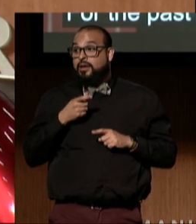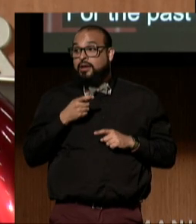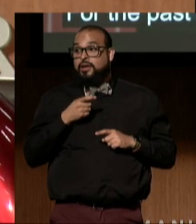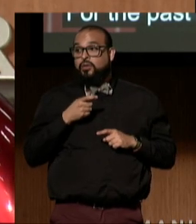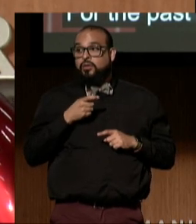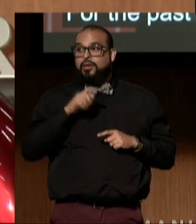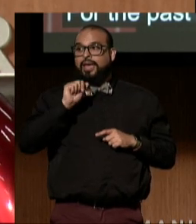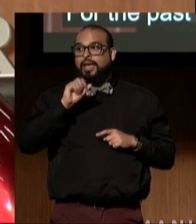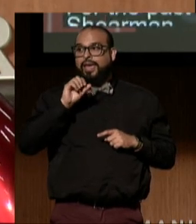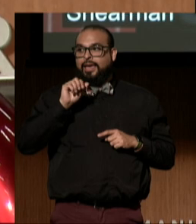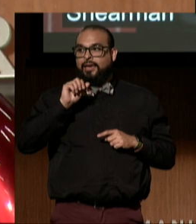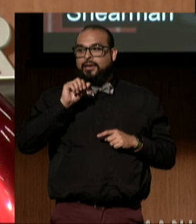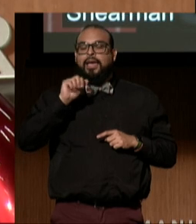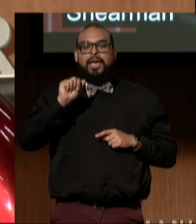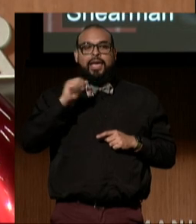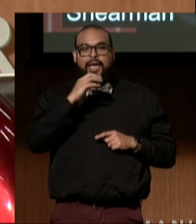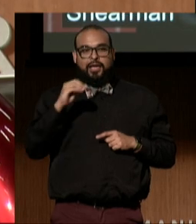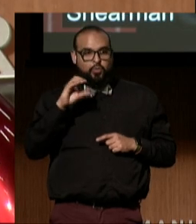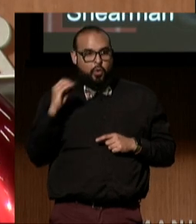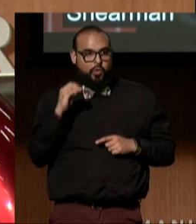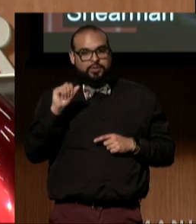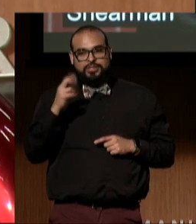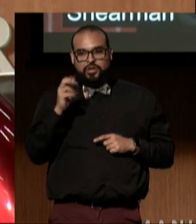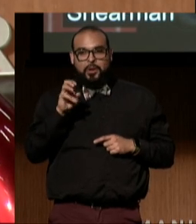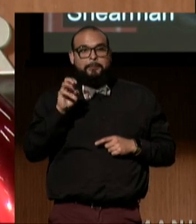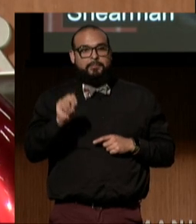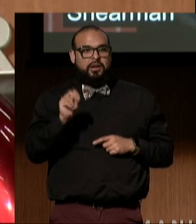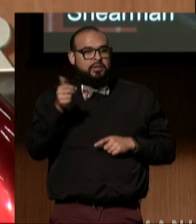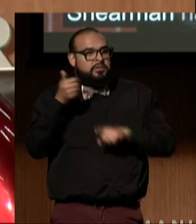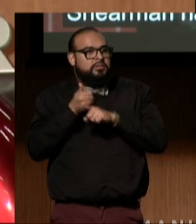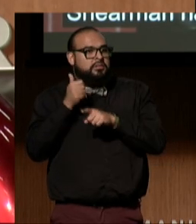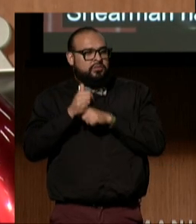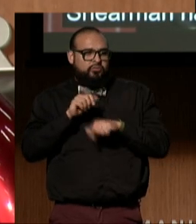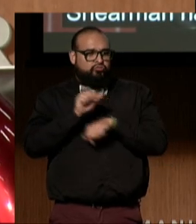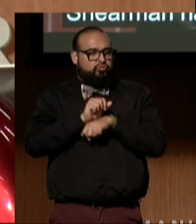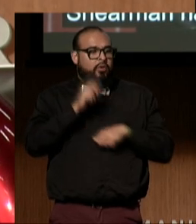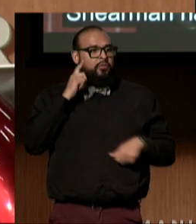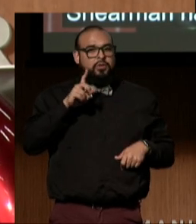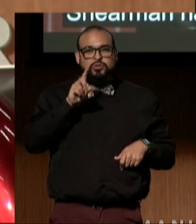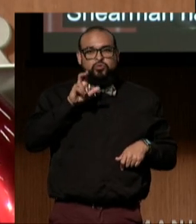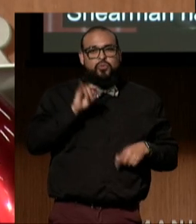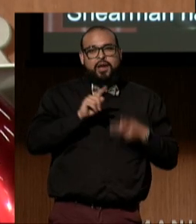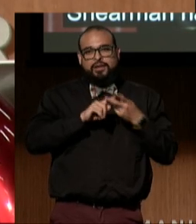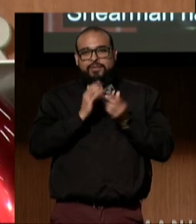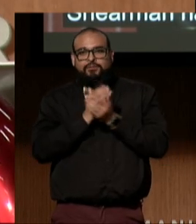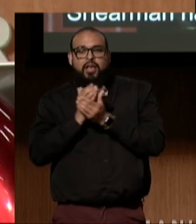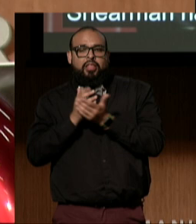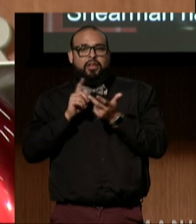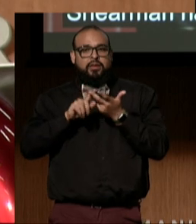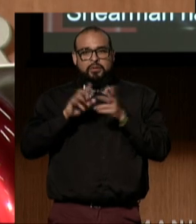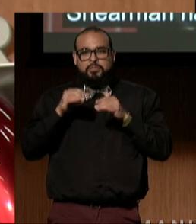has partnered with DREDF, drafting and filing friend of the court briefs on behalf